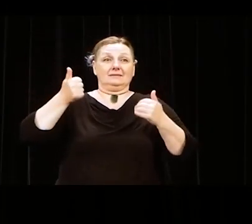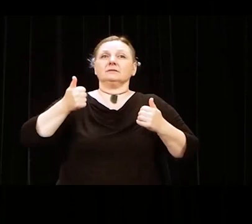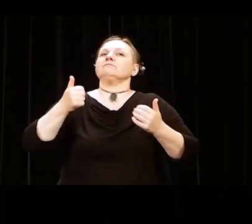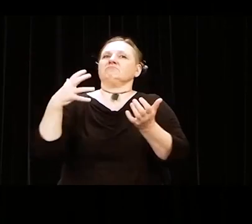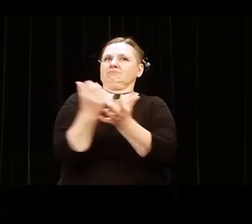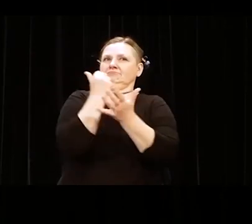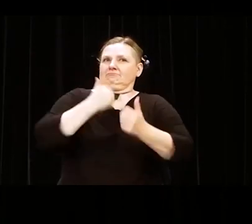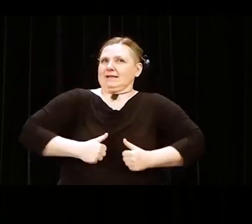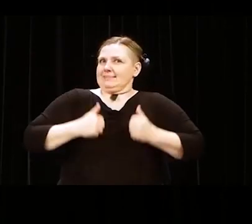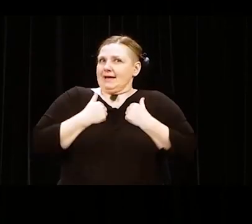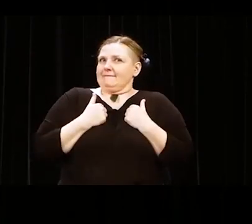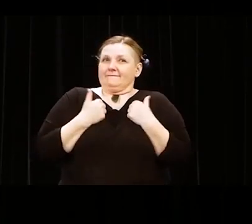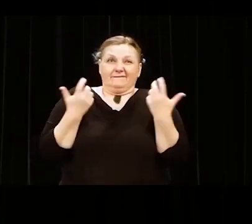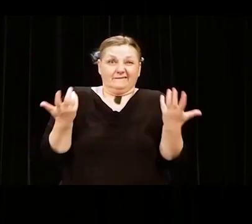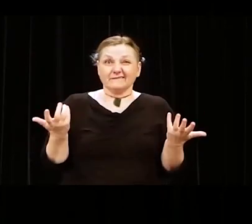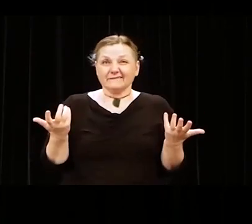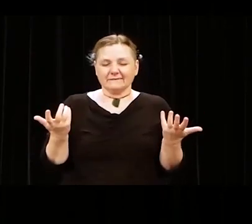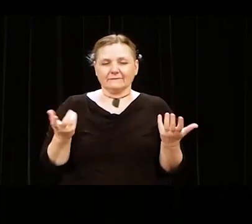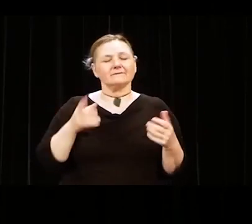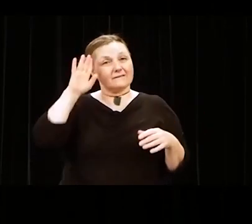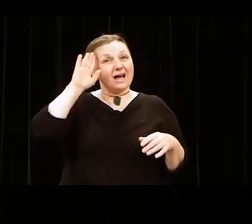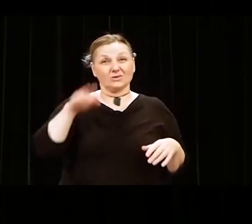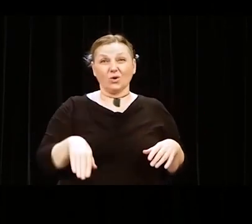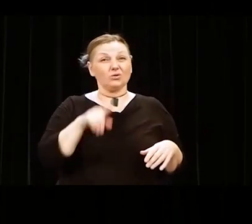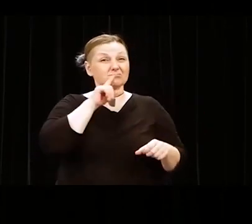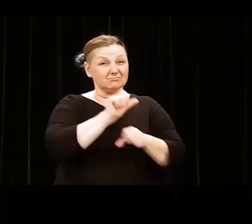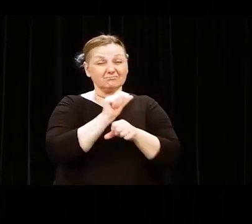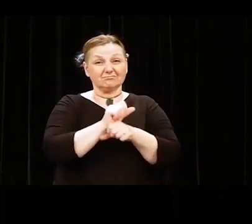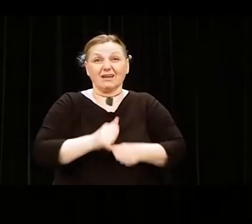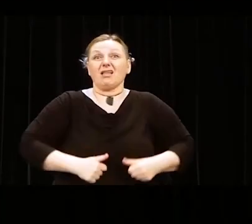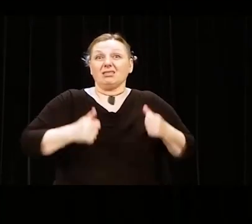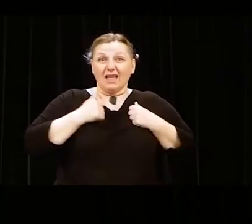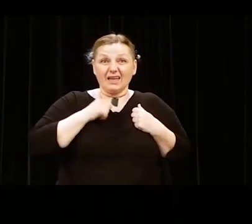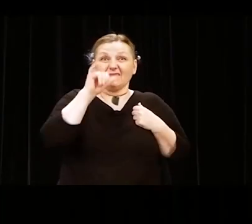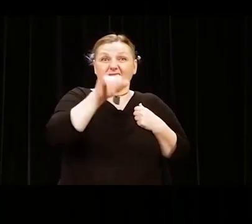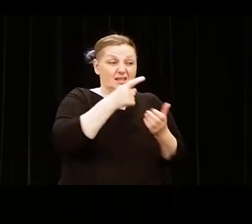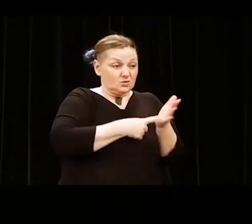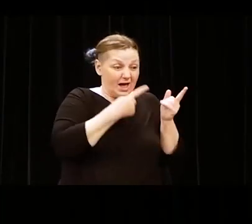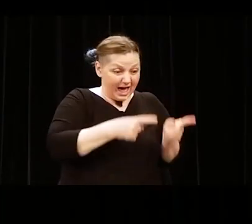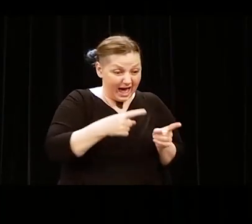that life is what happens to you when you're busy making other plans, as John Lennon brilliantly says it.